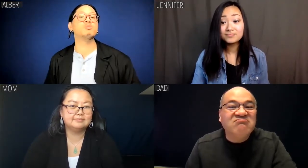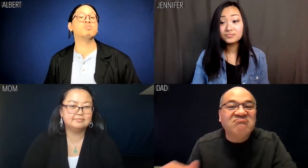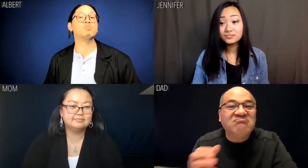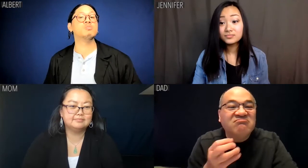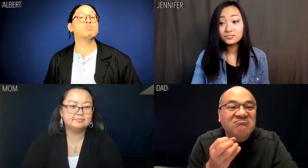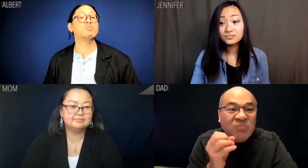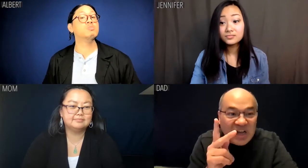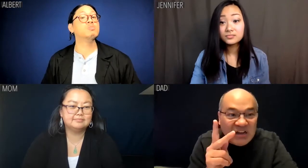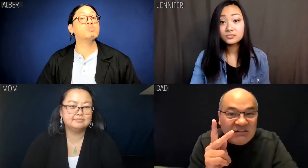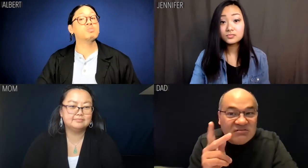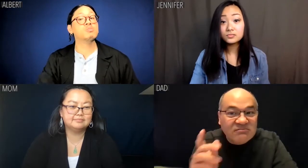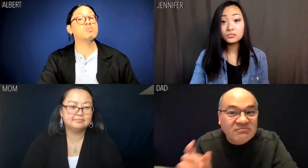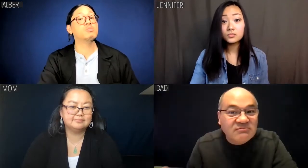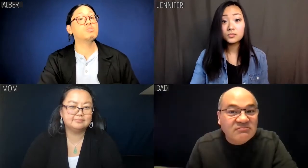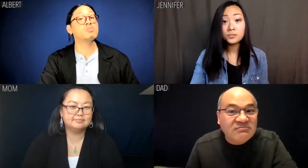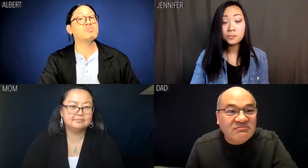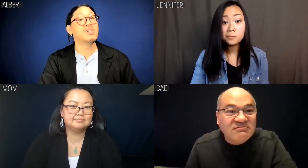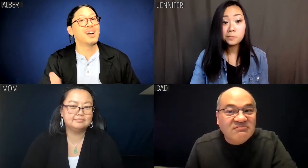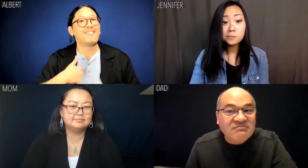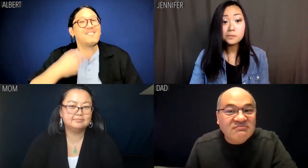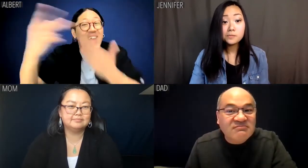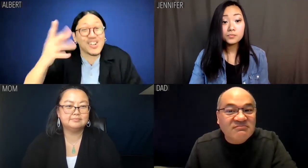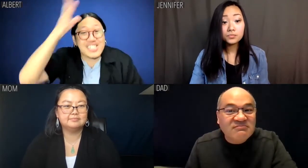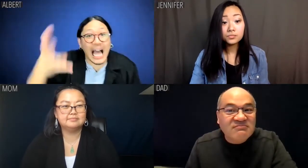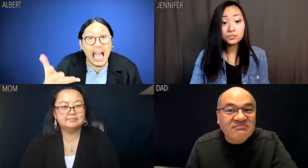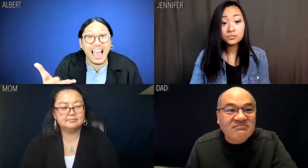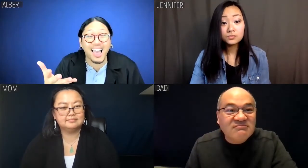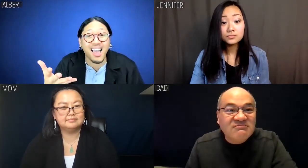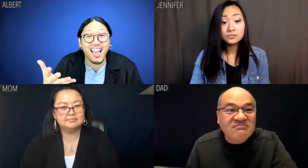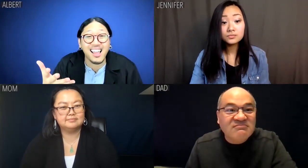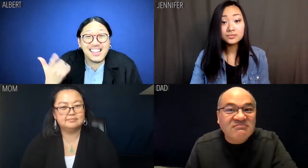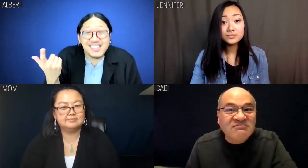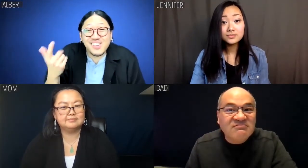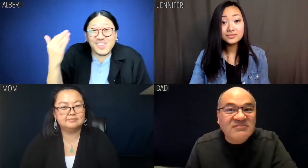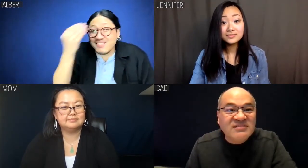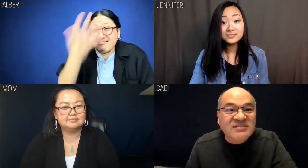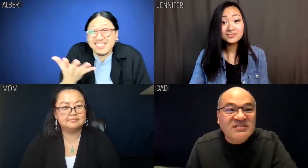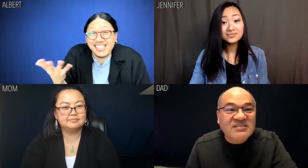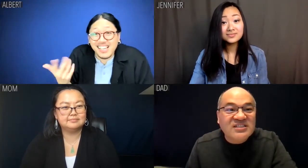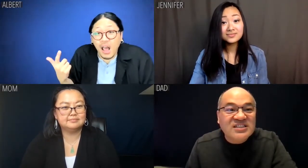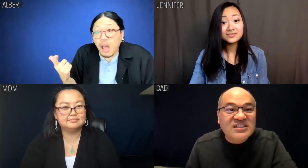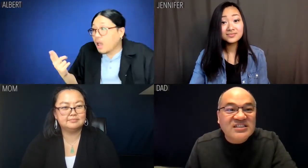Dad: Okay... Albert: I failed, Dad.